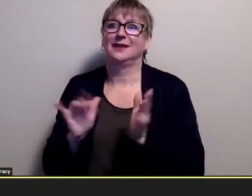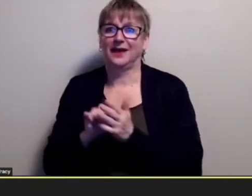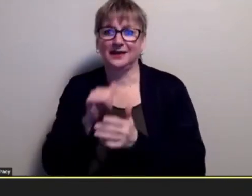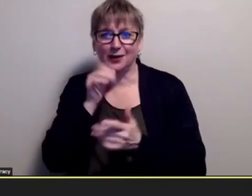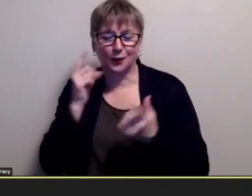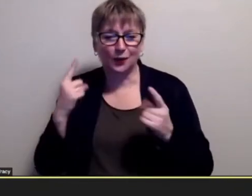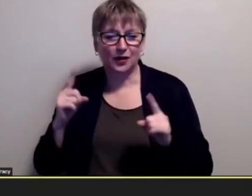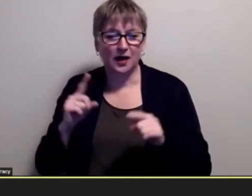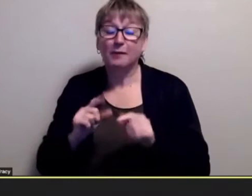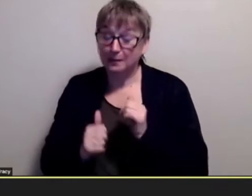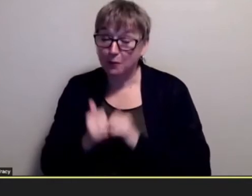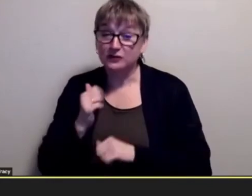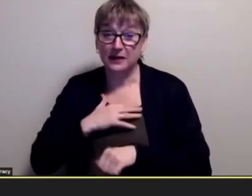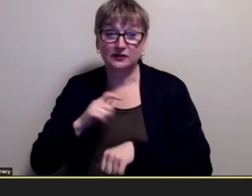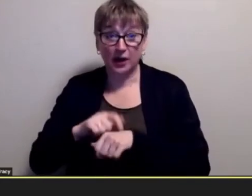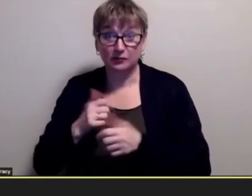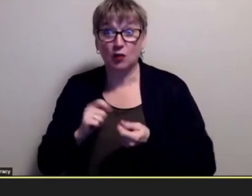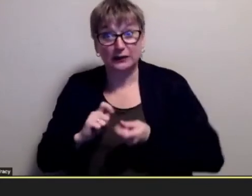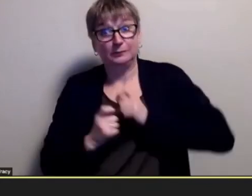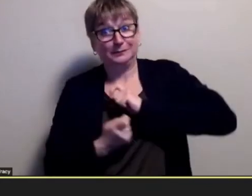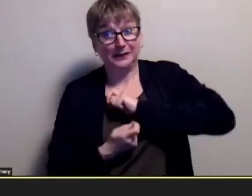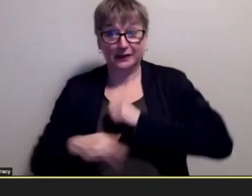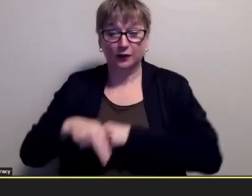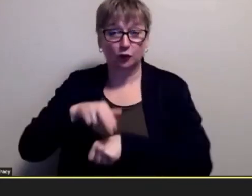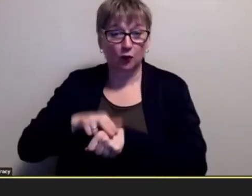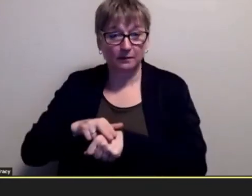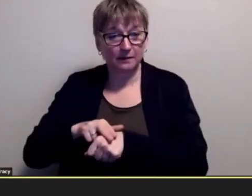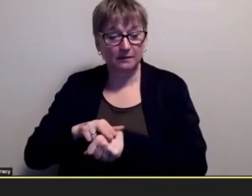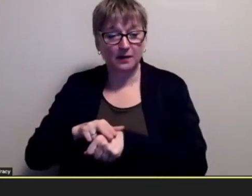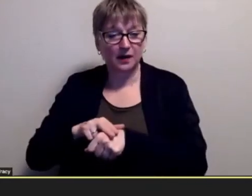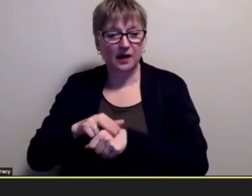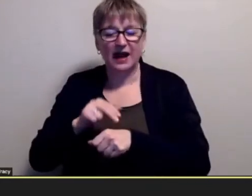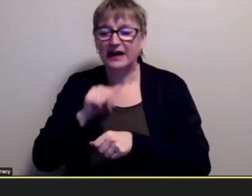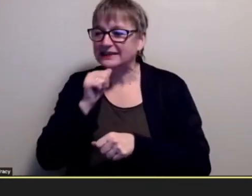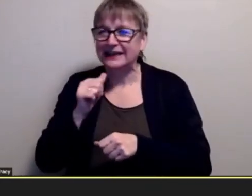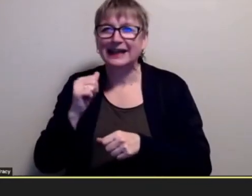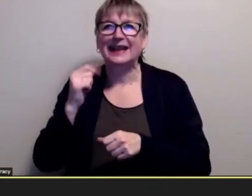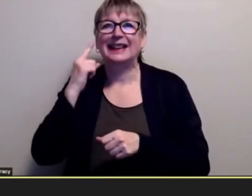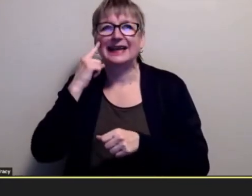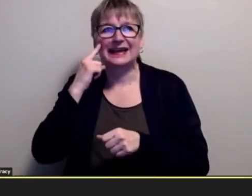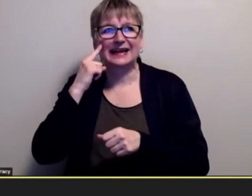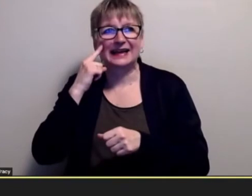spent most of my time trying to be normal i didn't really think of how you know as words affected me